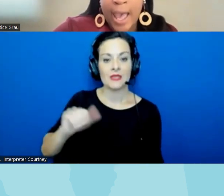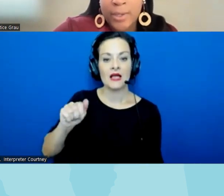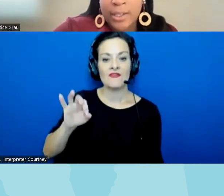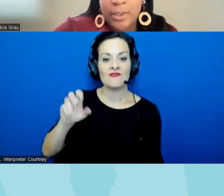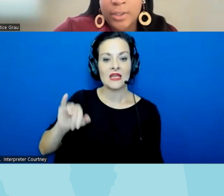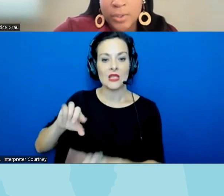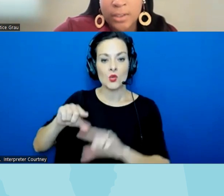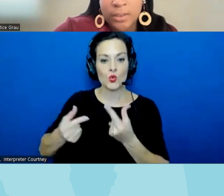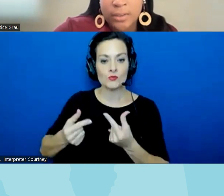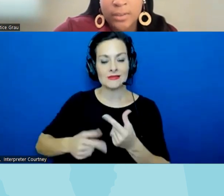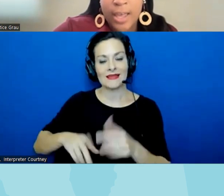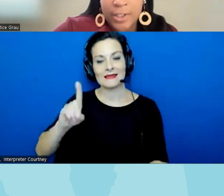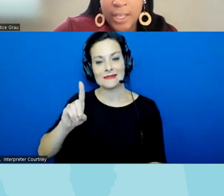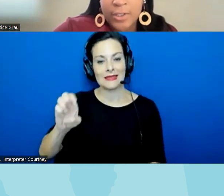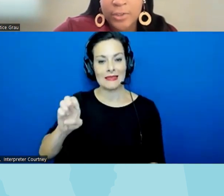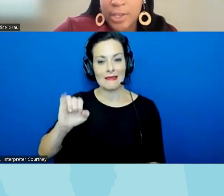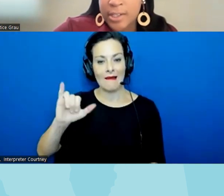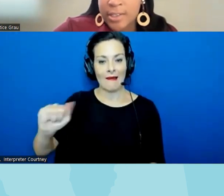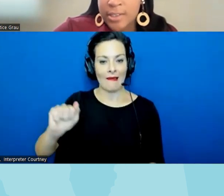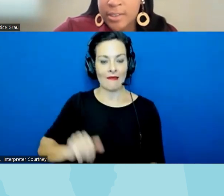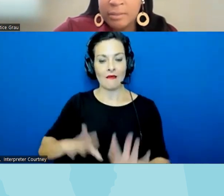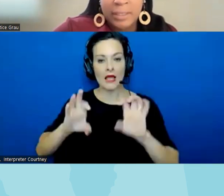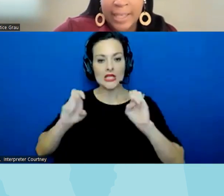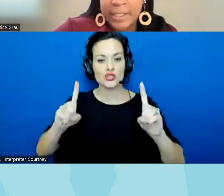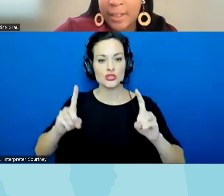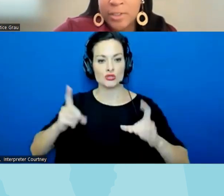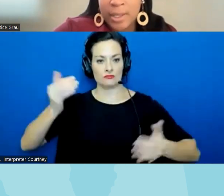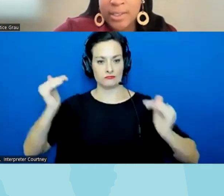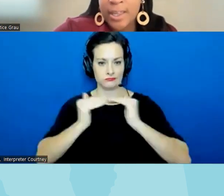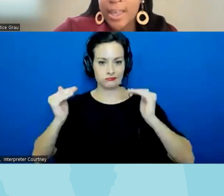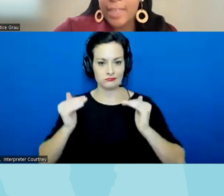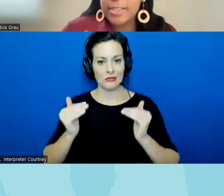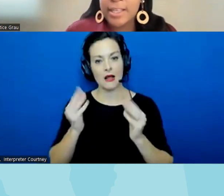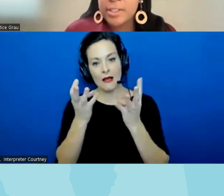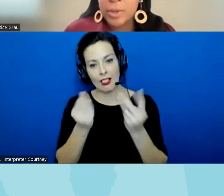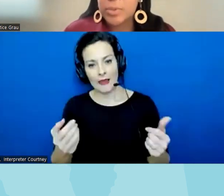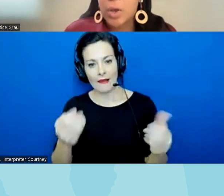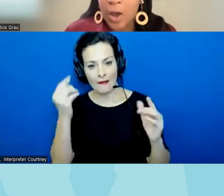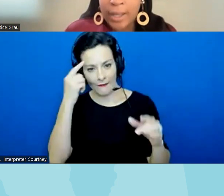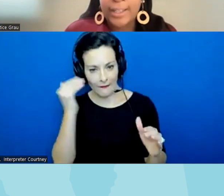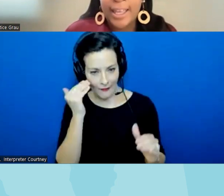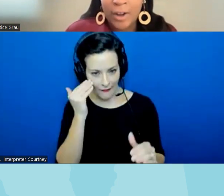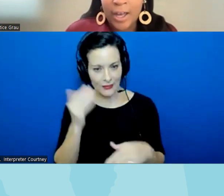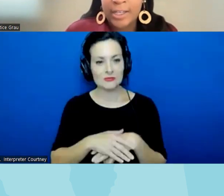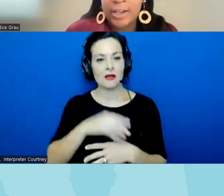equity and inclusion educational Justice land acknowledgement and this list goes on and on and